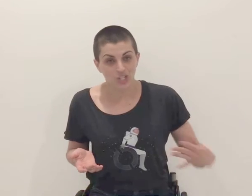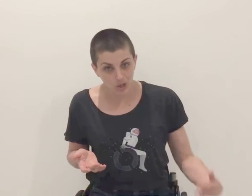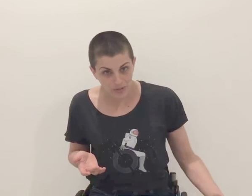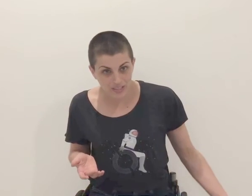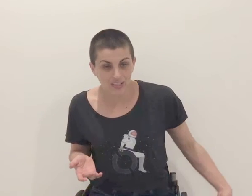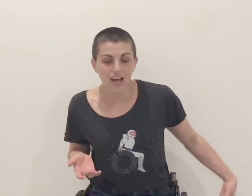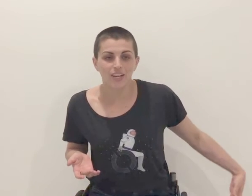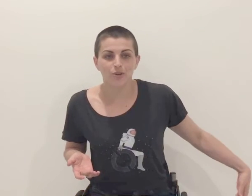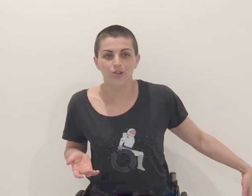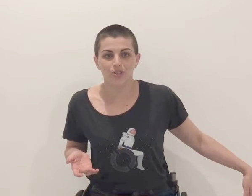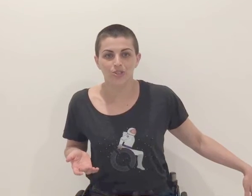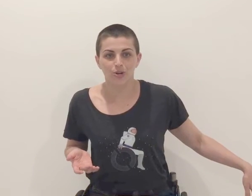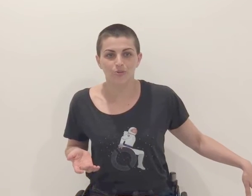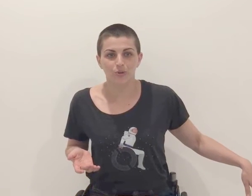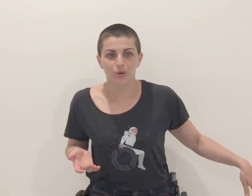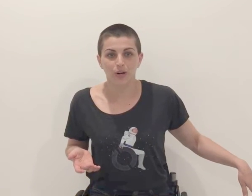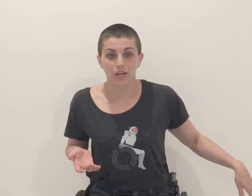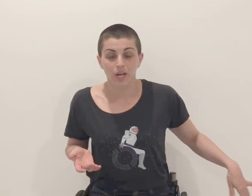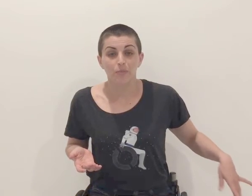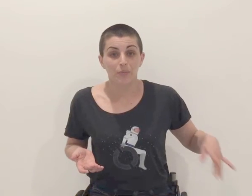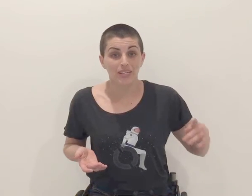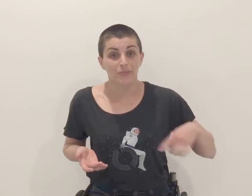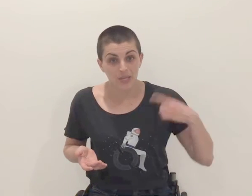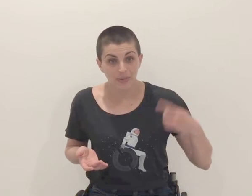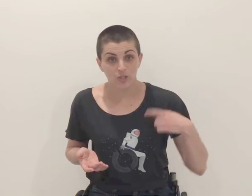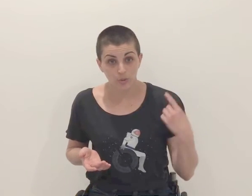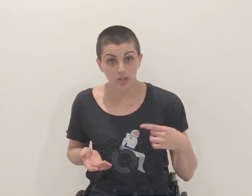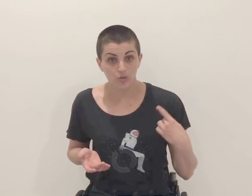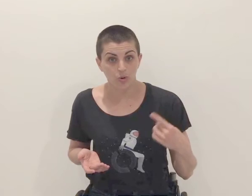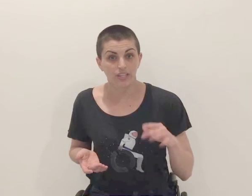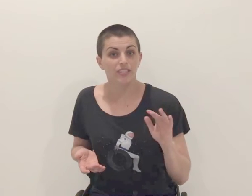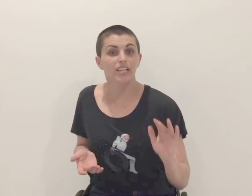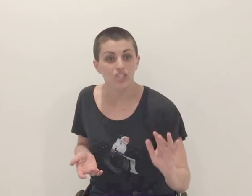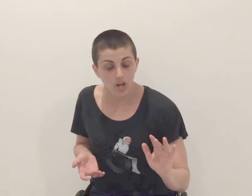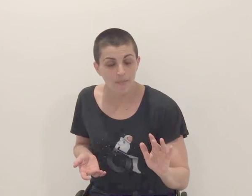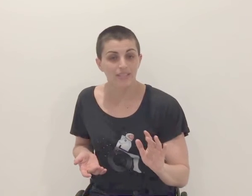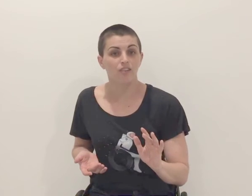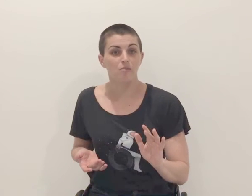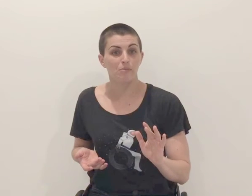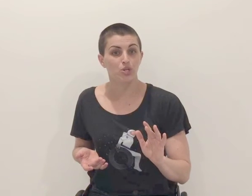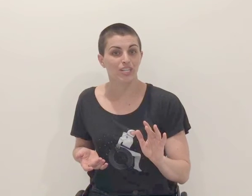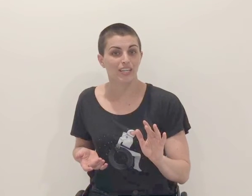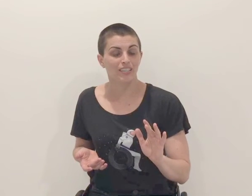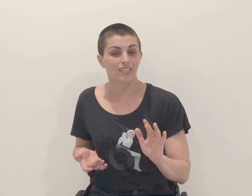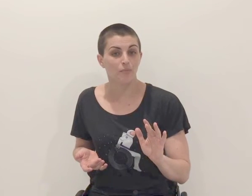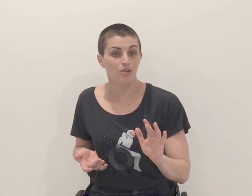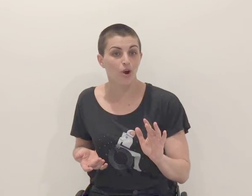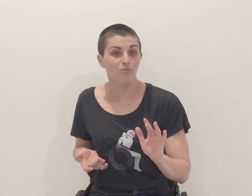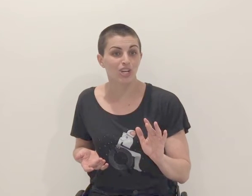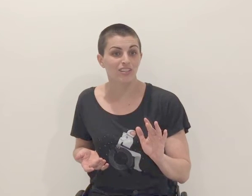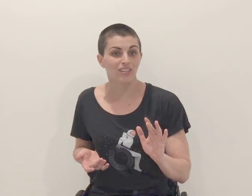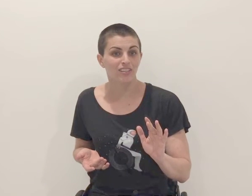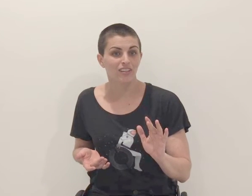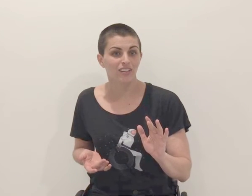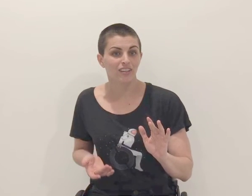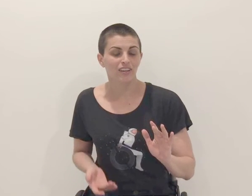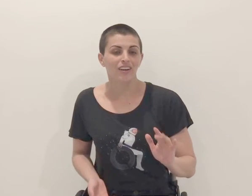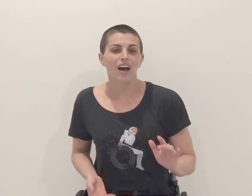My chair would glide across the stone floor, momentum keeping its wheels rolling until I stopped myself by pushing against some other object.